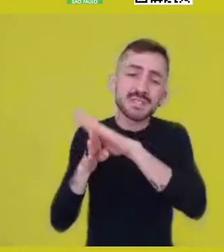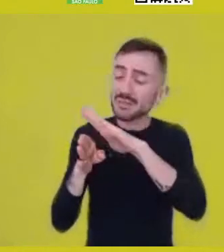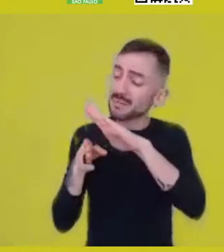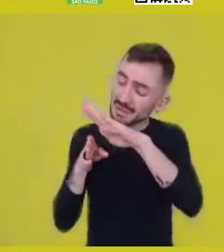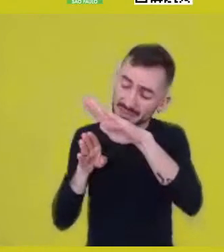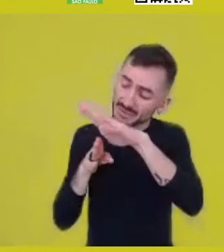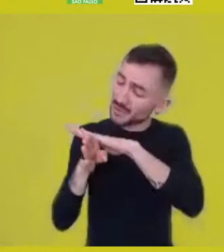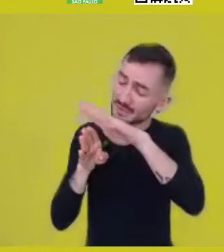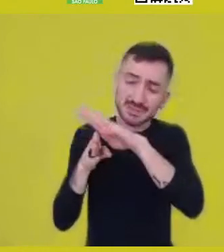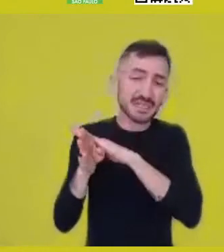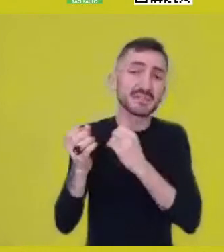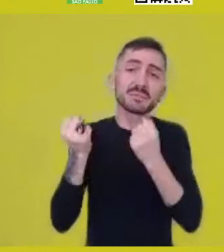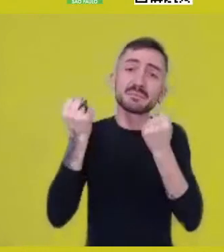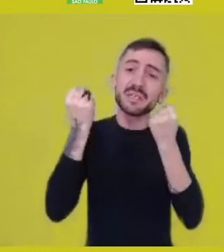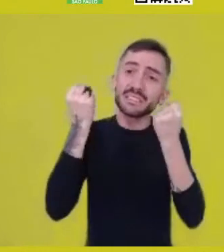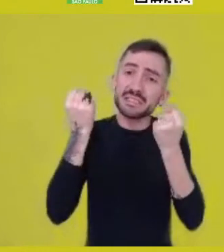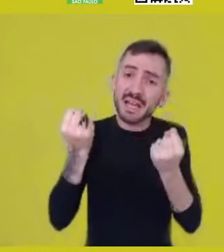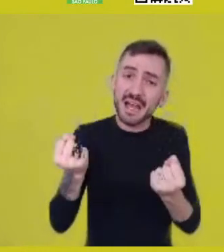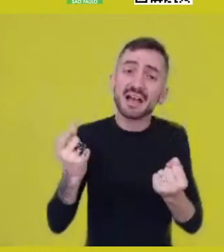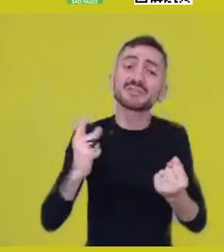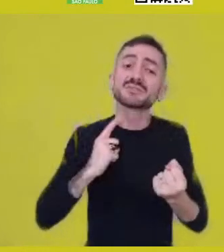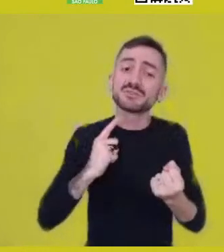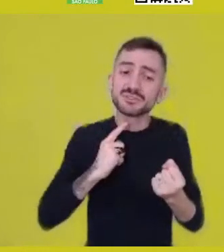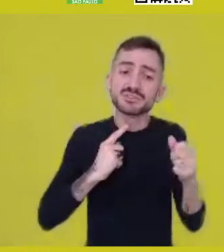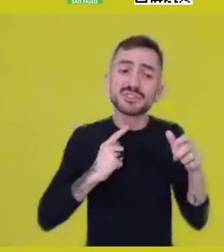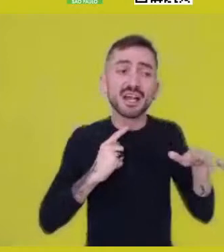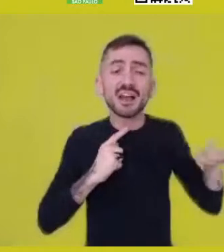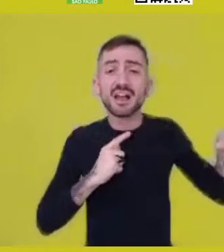heavy and laden concepts and terms of a certain West